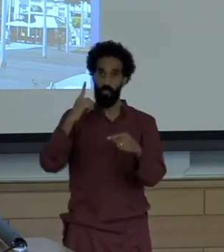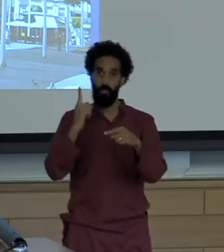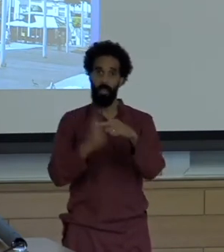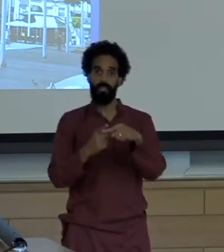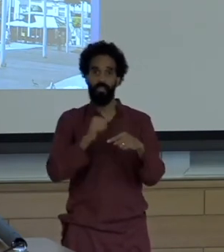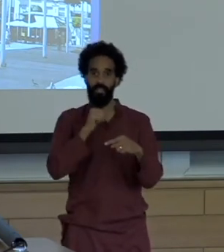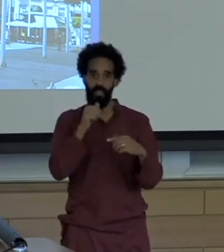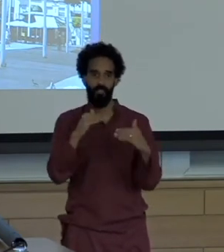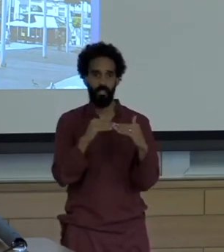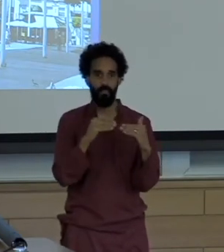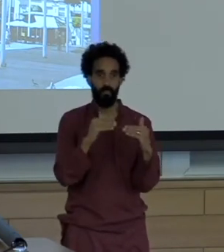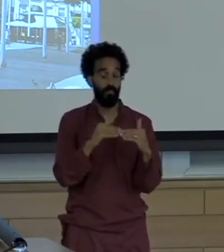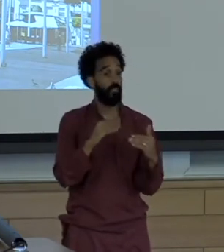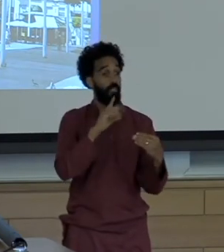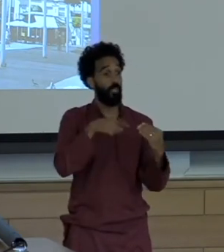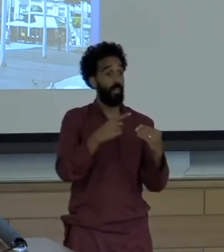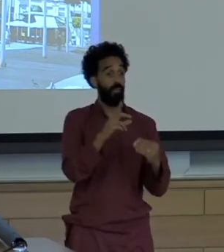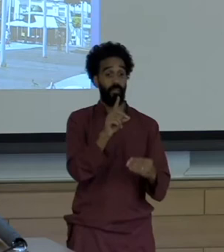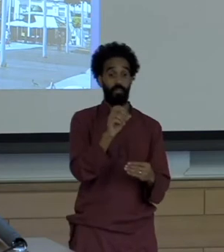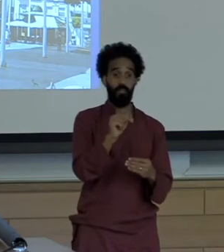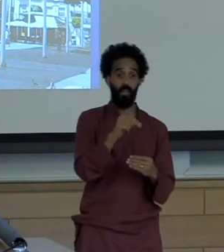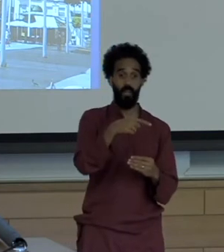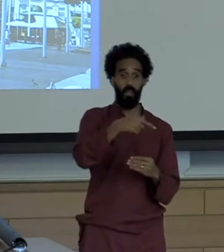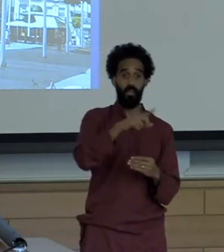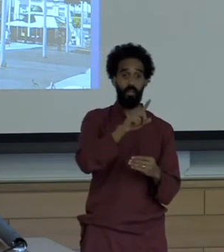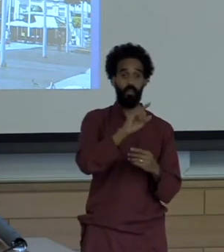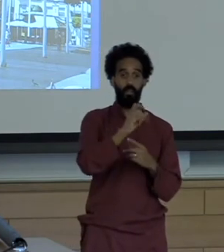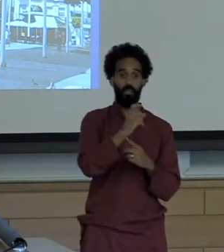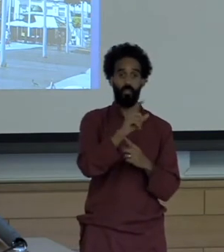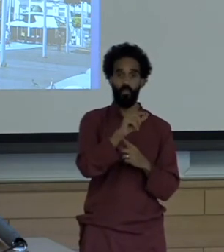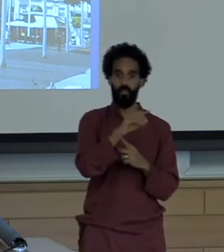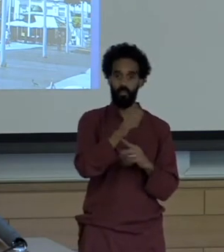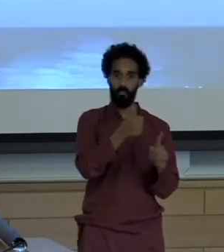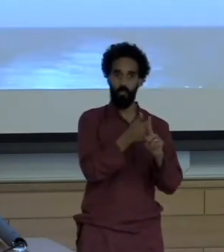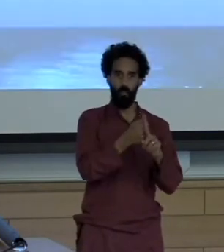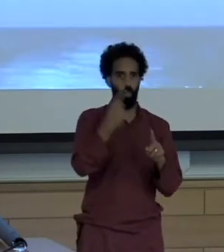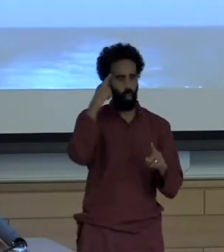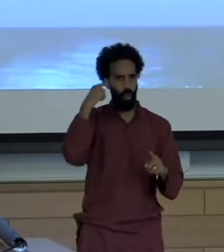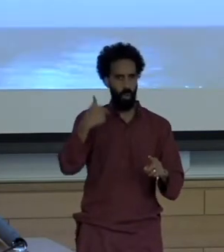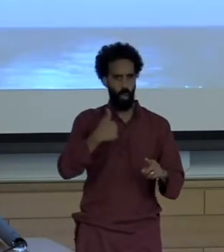Tells of Don Quixote who believes himself a knight who sets out to battle Giants